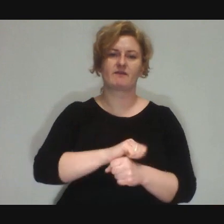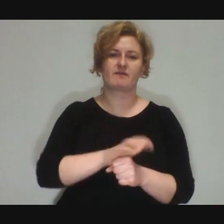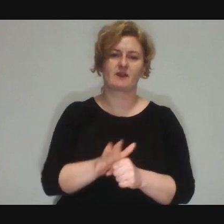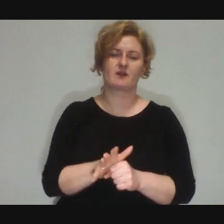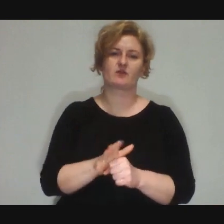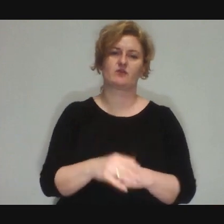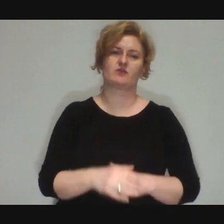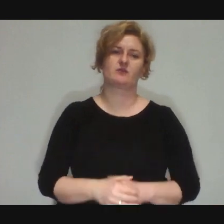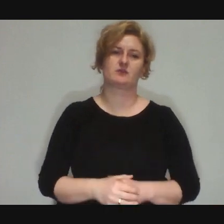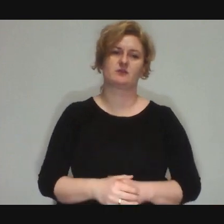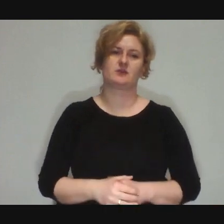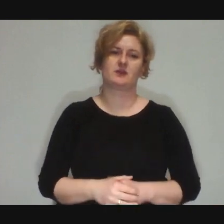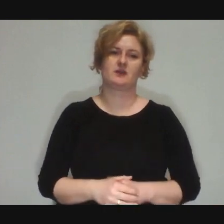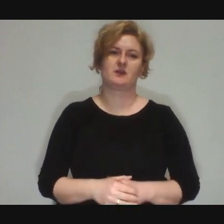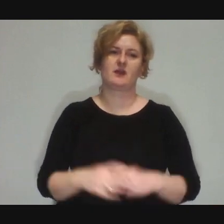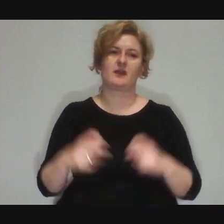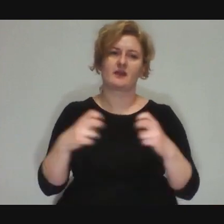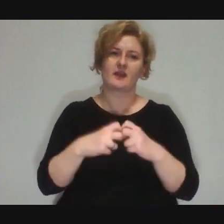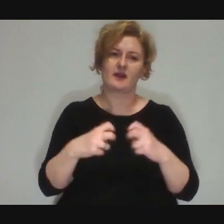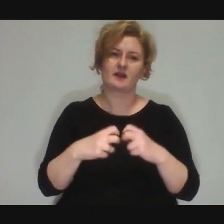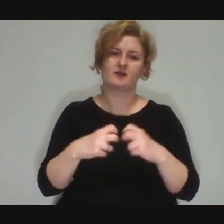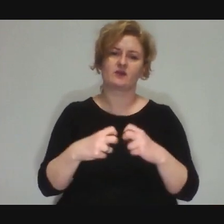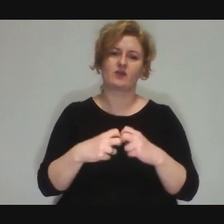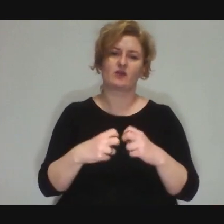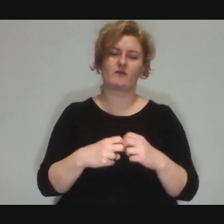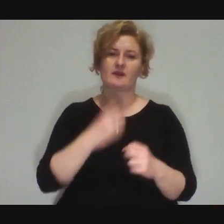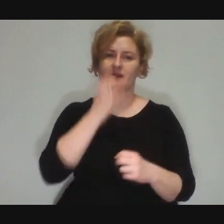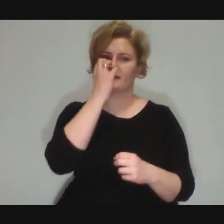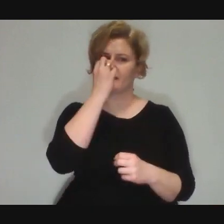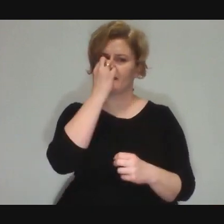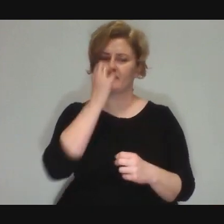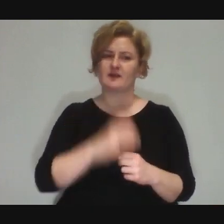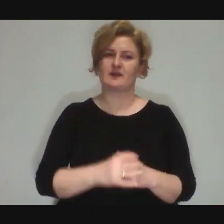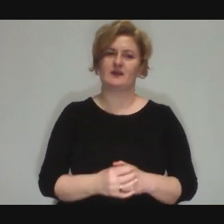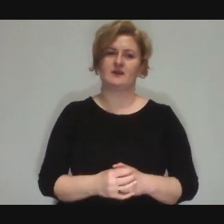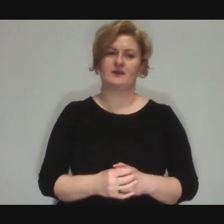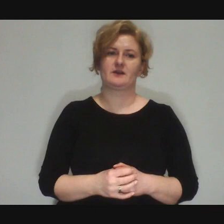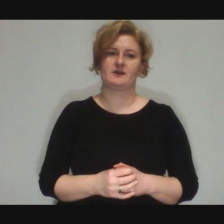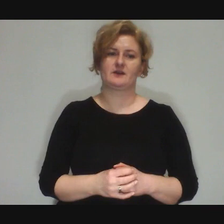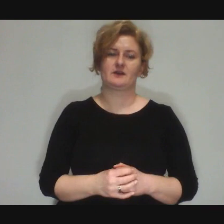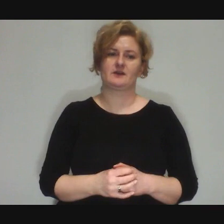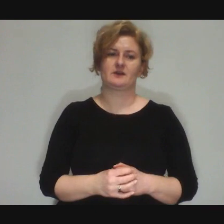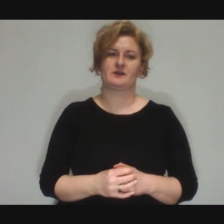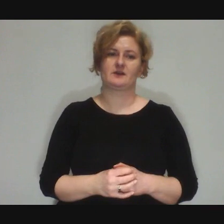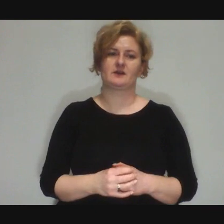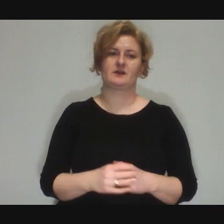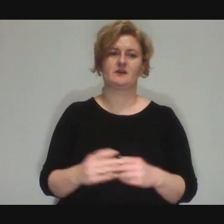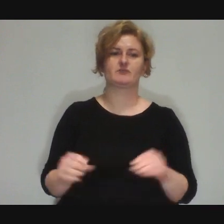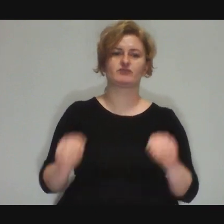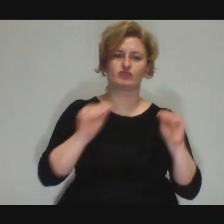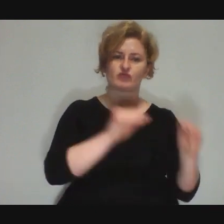Some activities are just online and the circus has moved some of its initiatives online, in which you also take part...